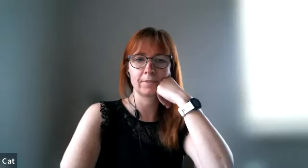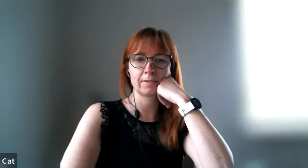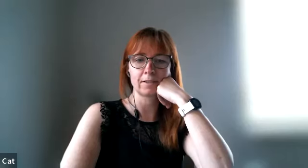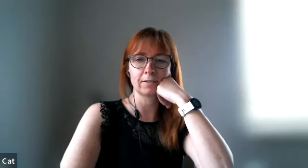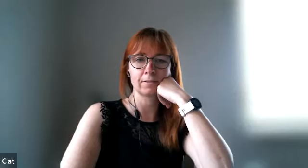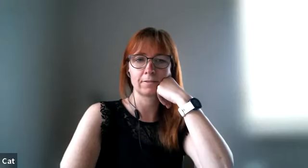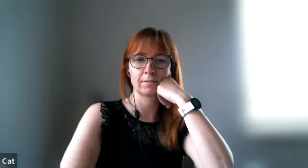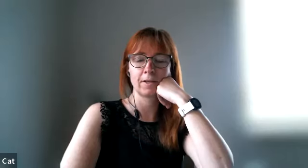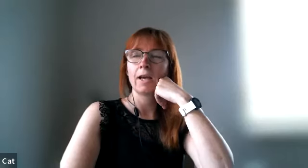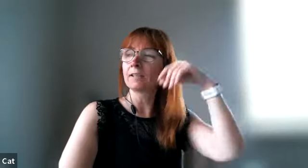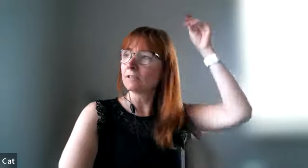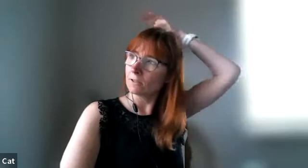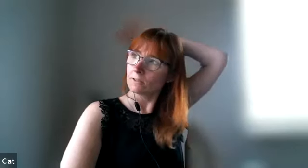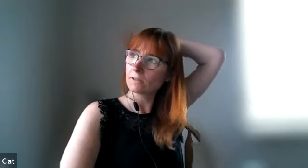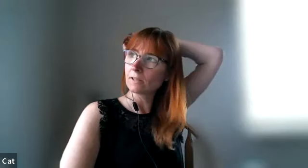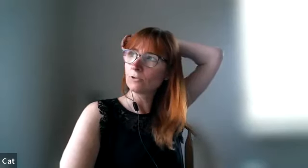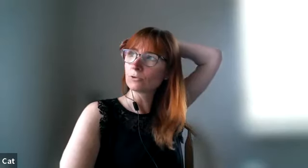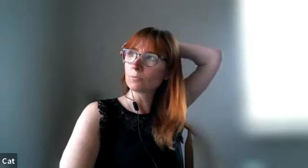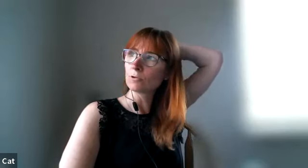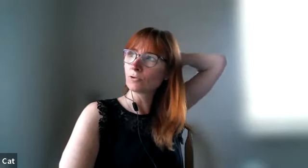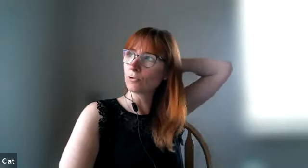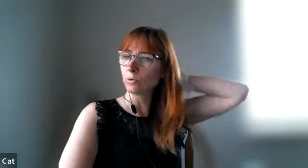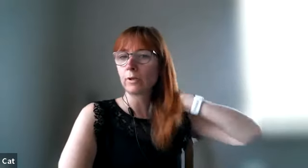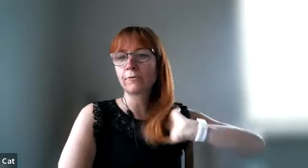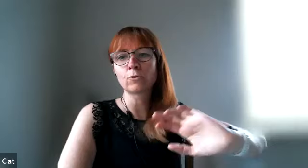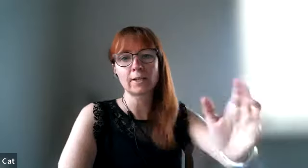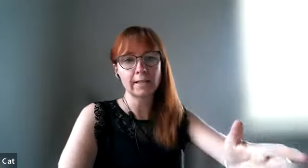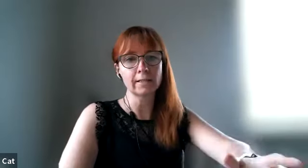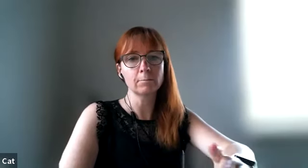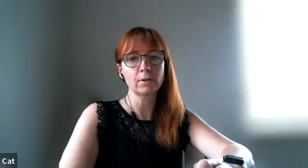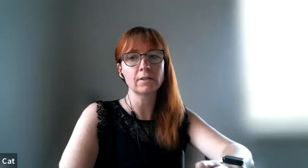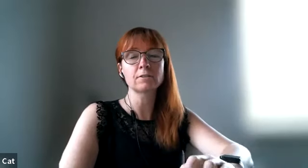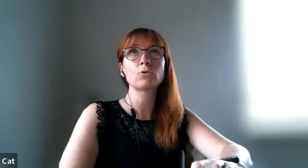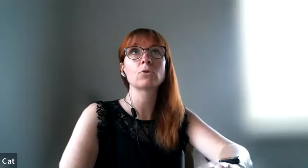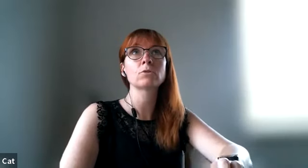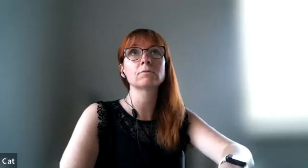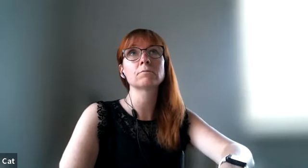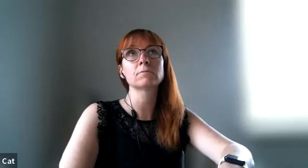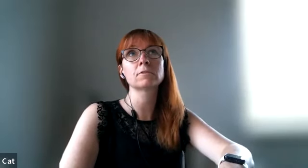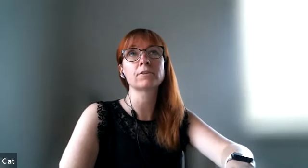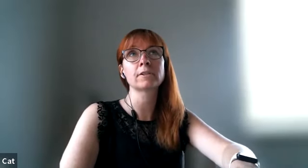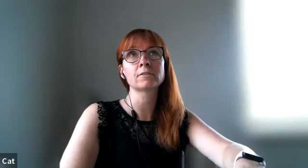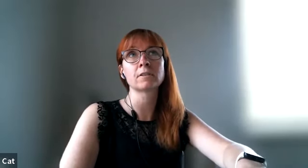exactly and it's not that you're supposed to do it if you don't like it but it's more the things that